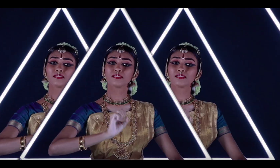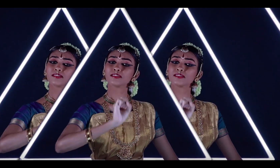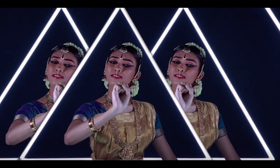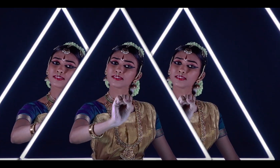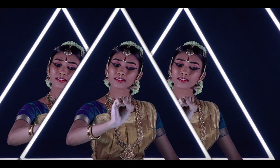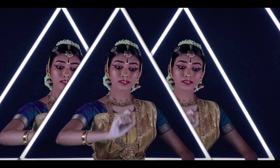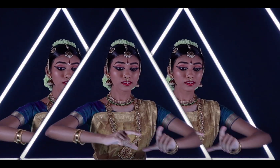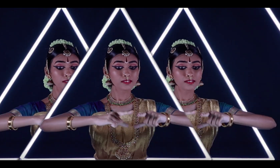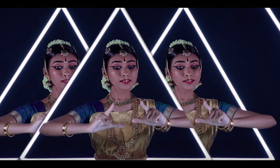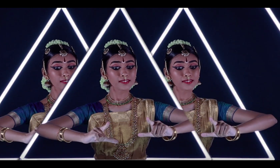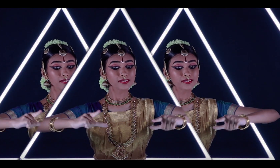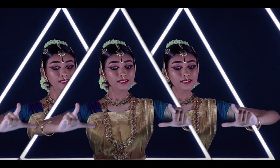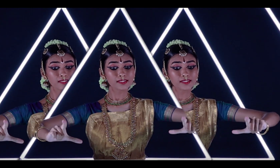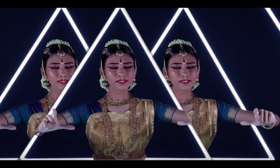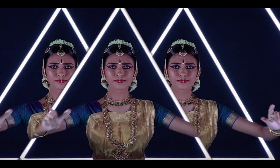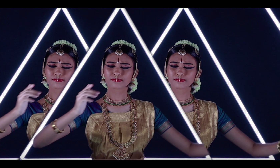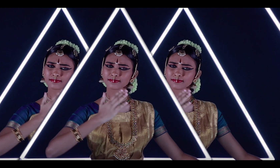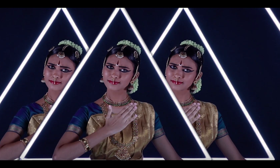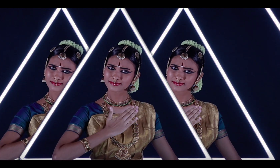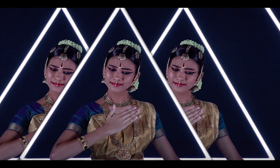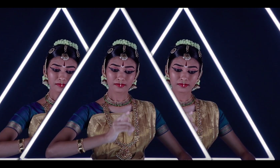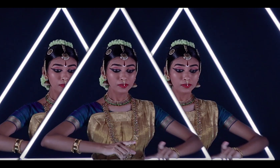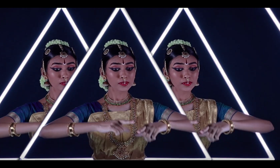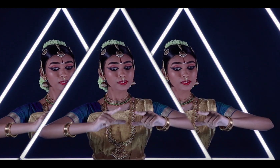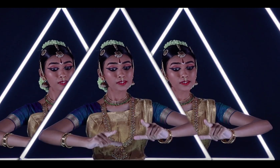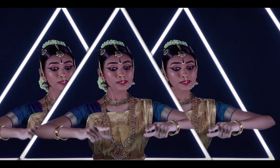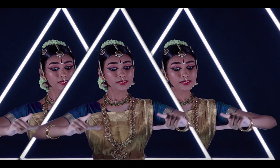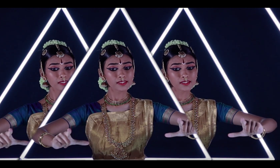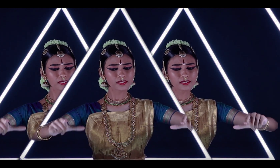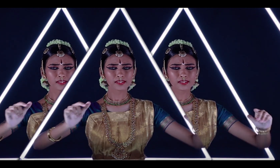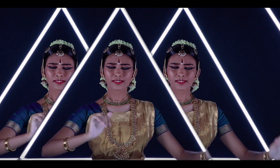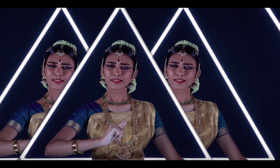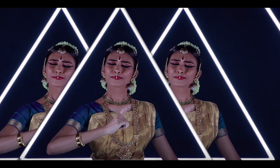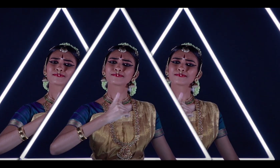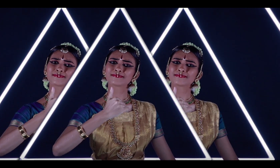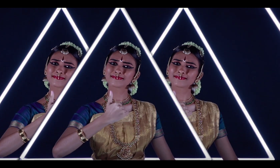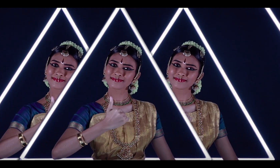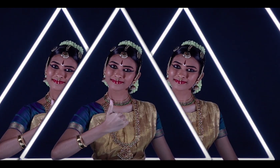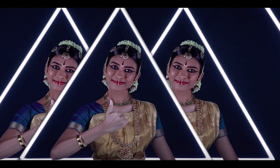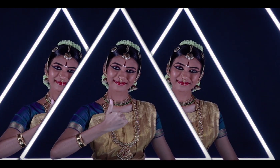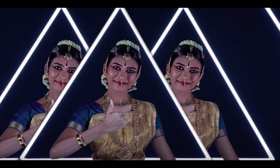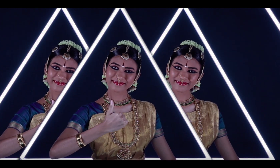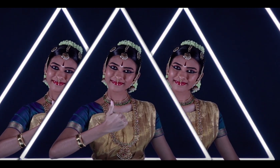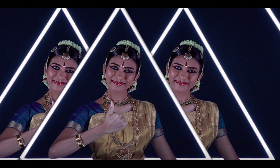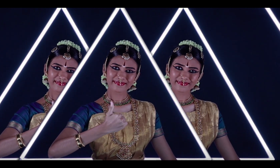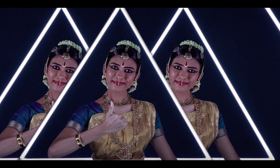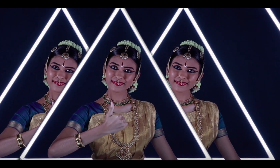Why was your language and mine created?